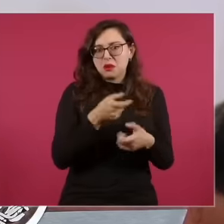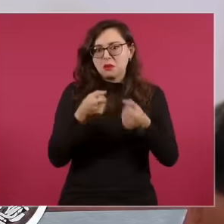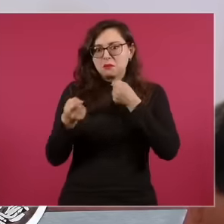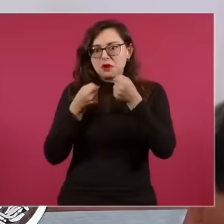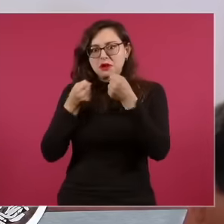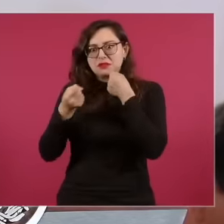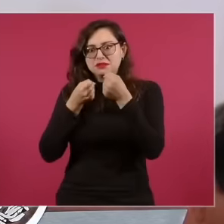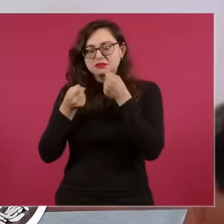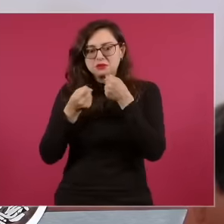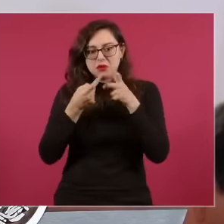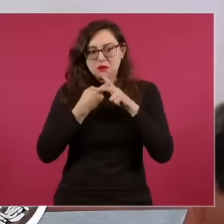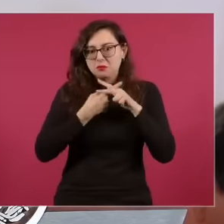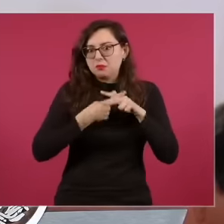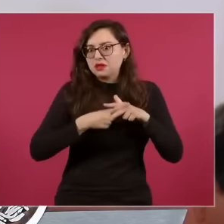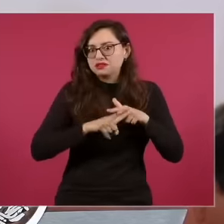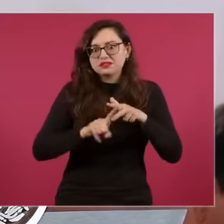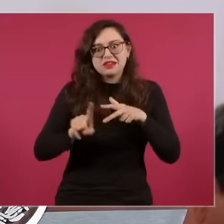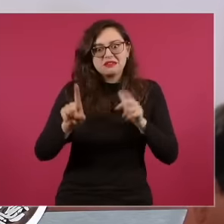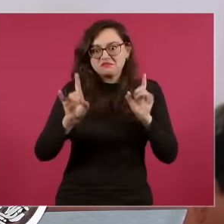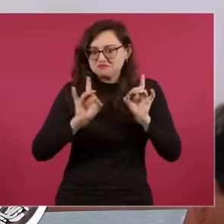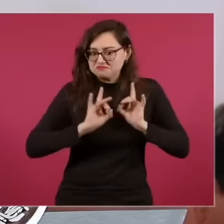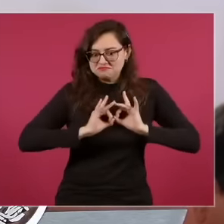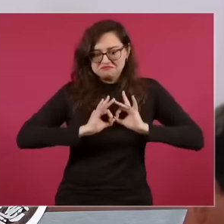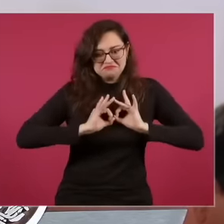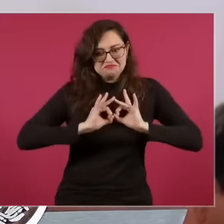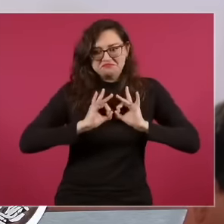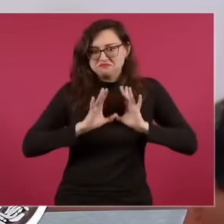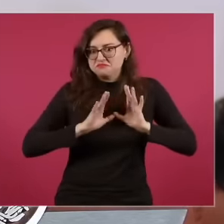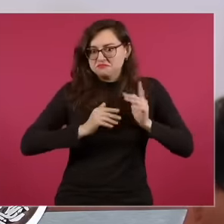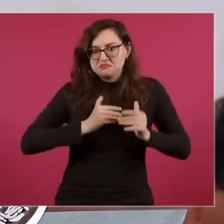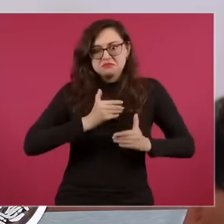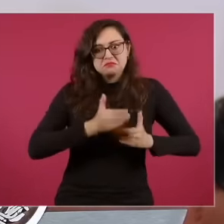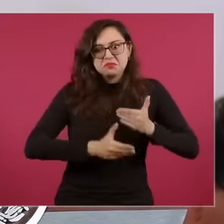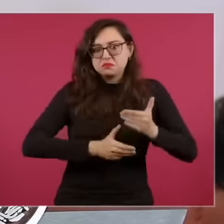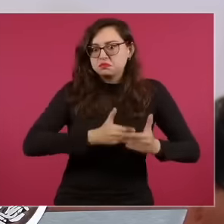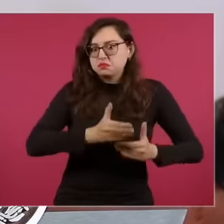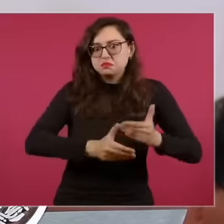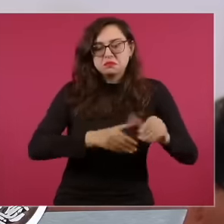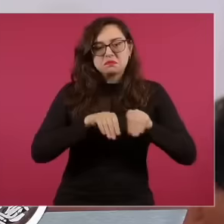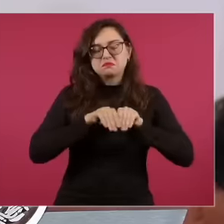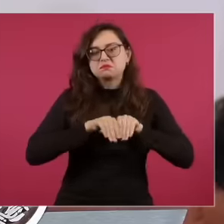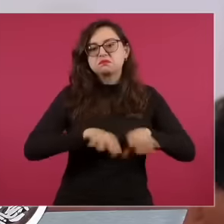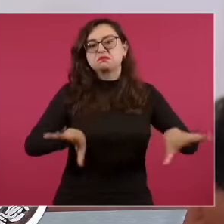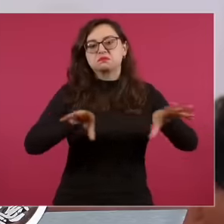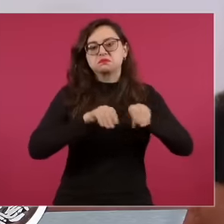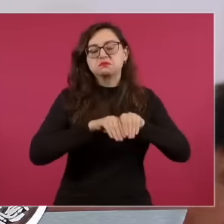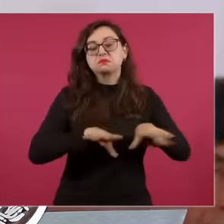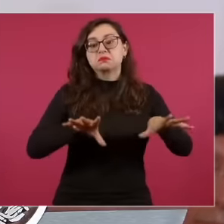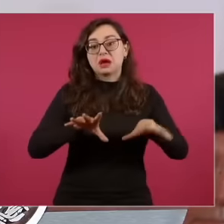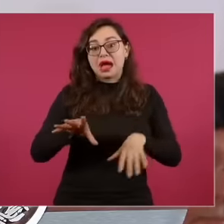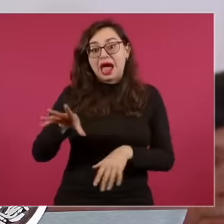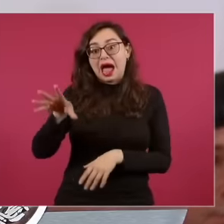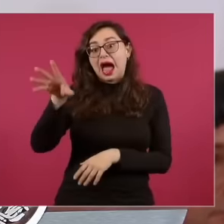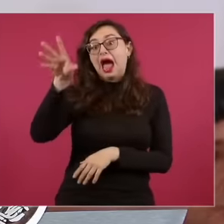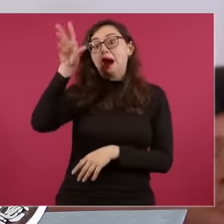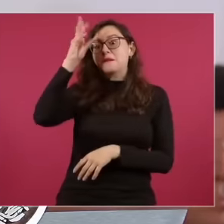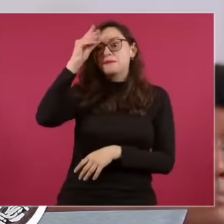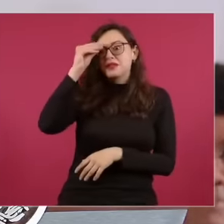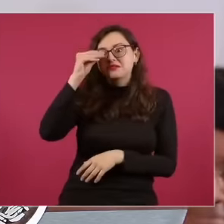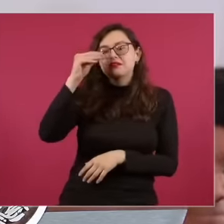path and learning as those who preceded me said and I deeply appreciate the